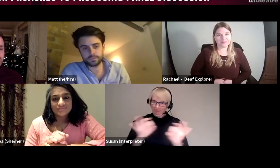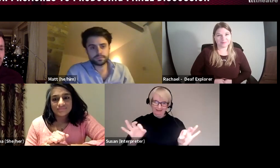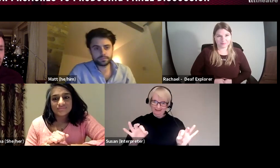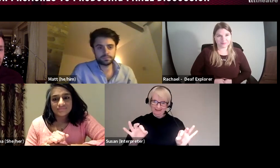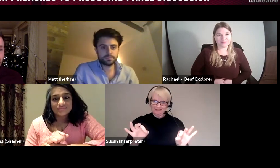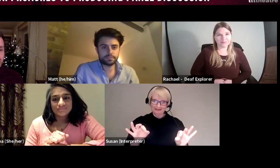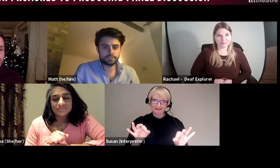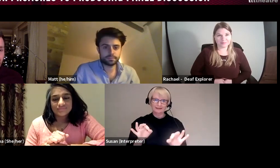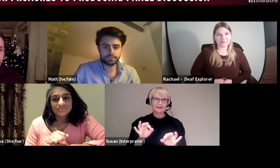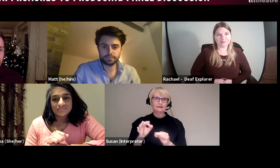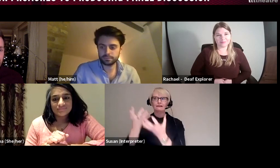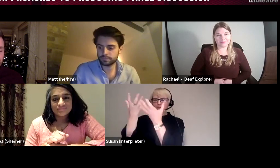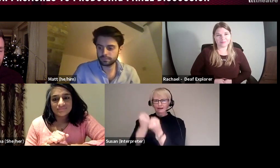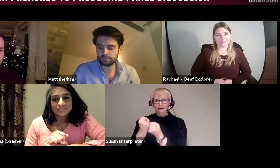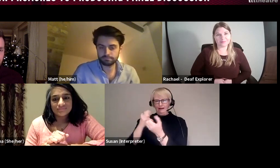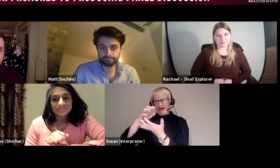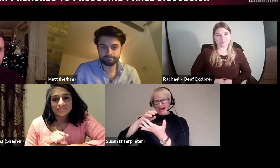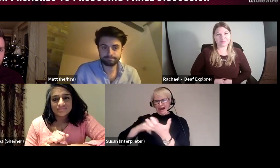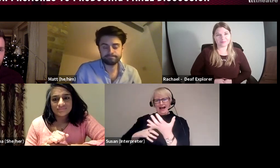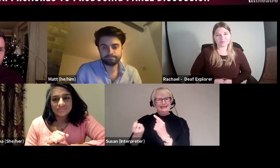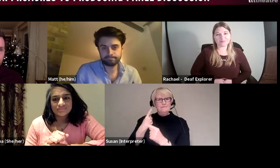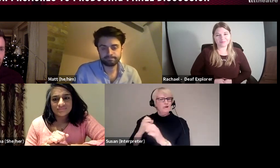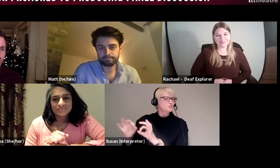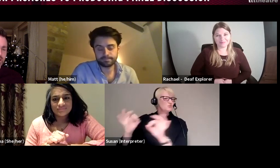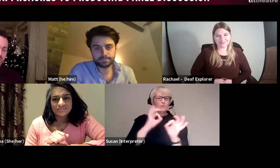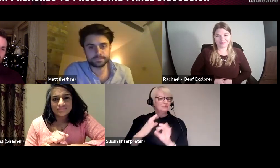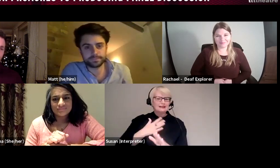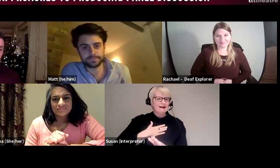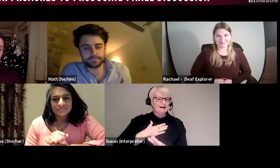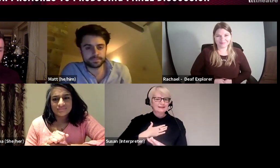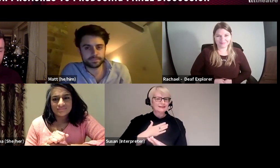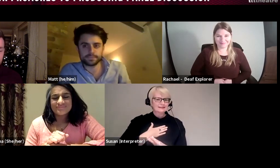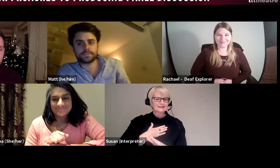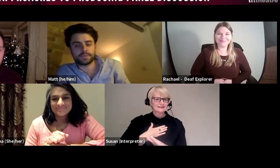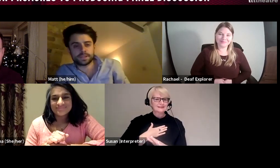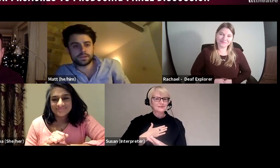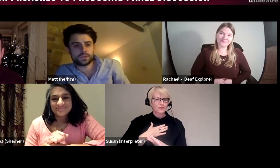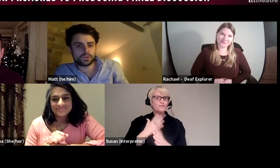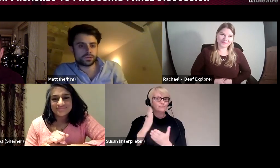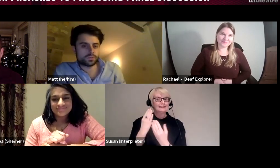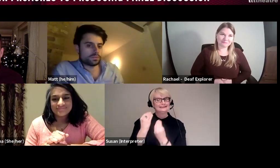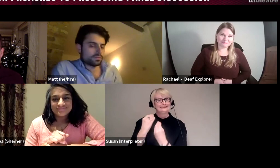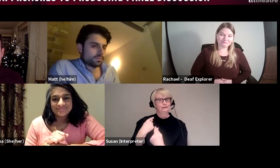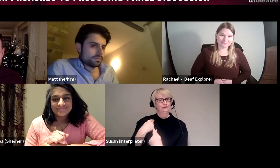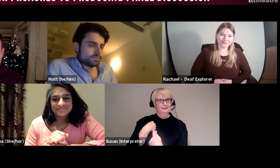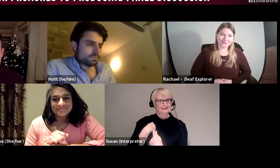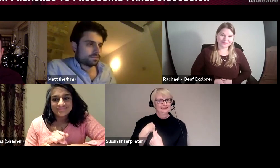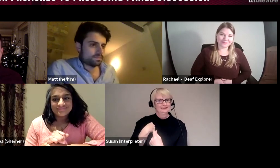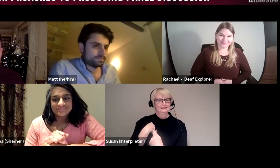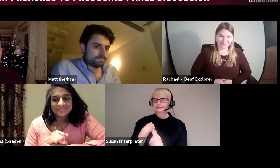e-mails at the best of times, and I think it's certainly teaching me to be really concise and